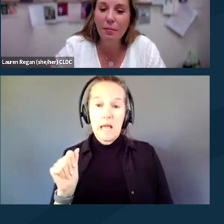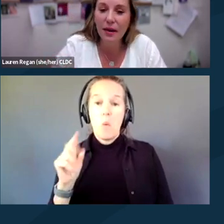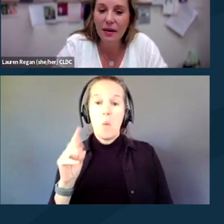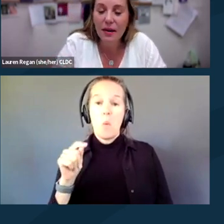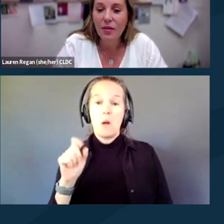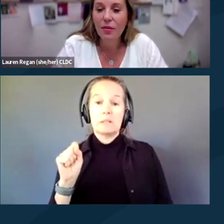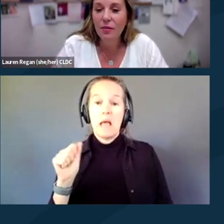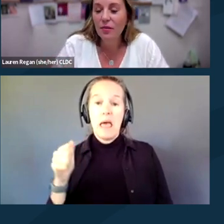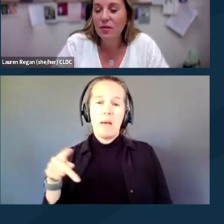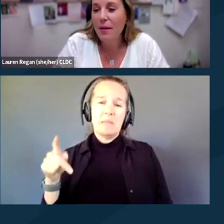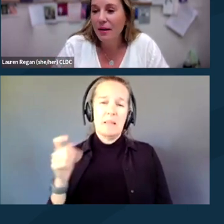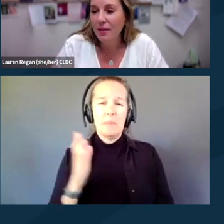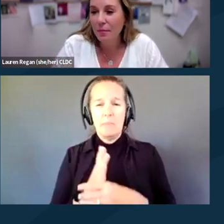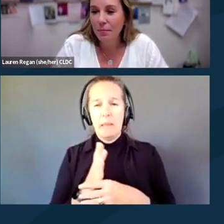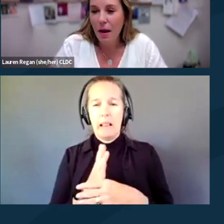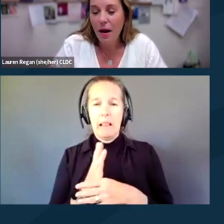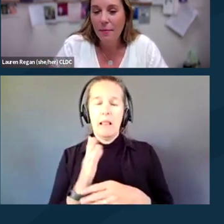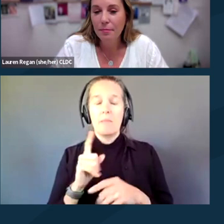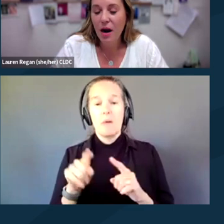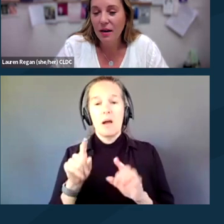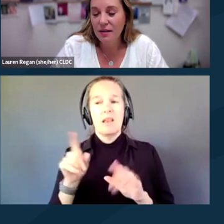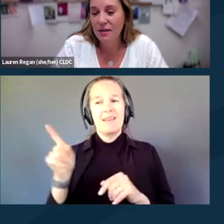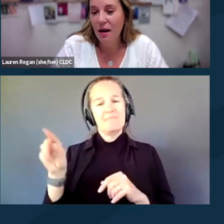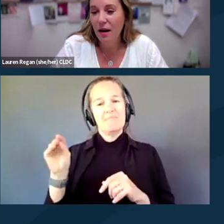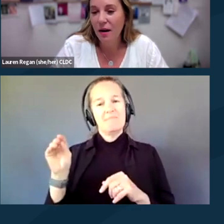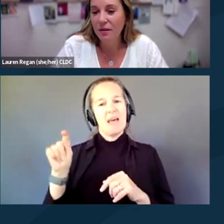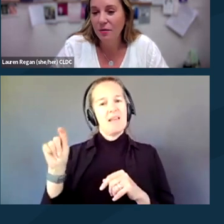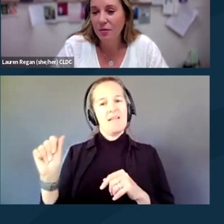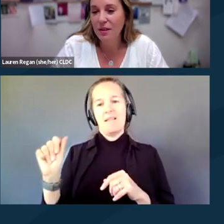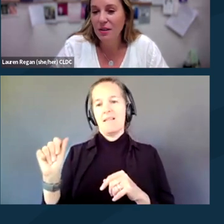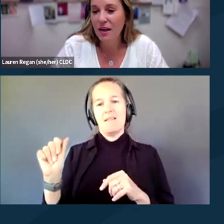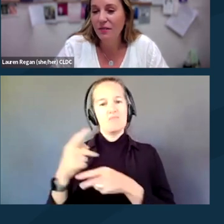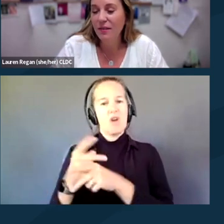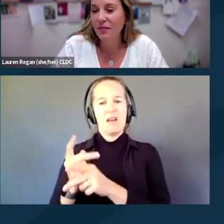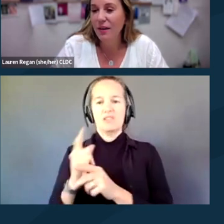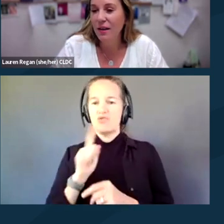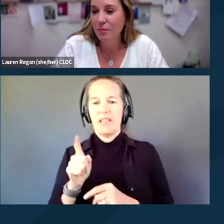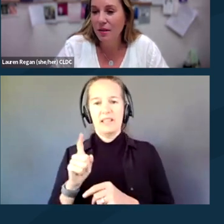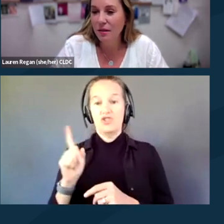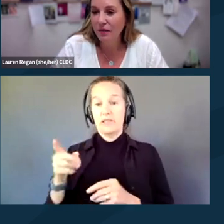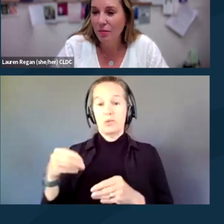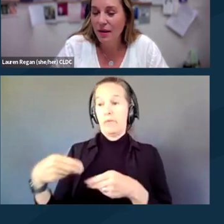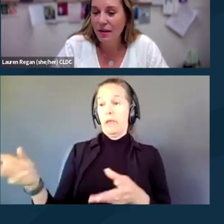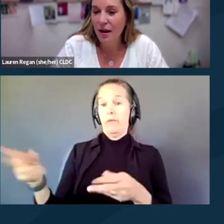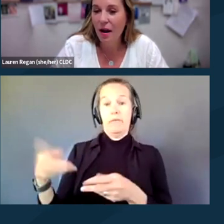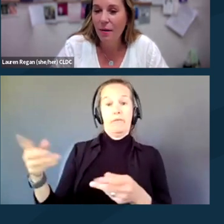but those Meta products are really just kind of giving it up to the government